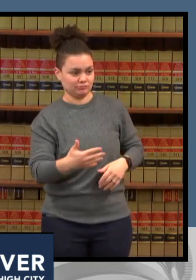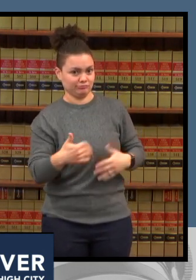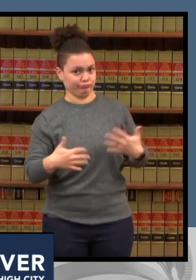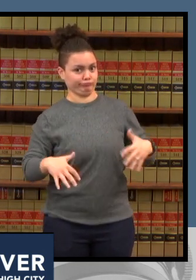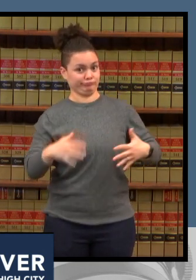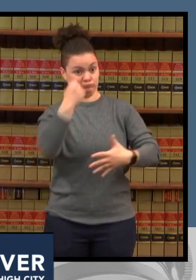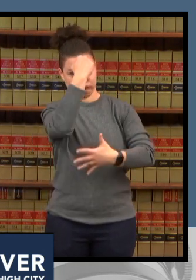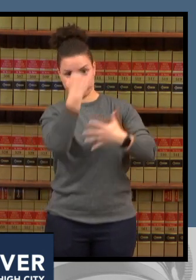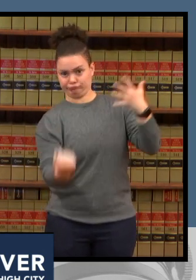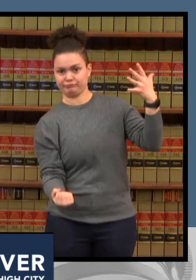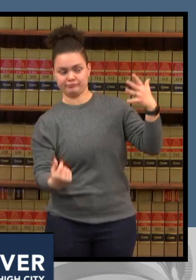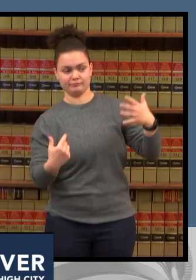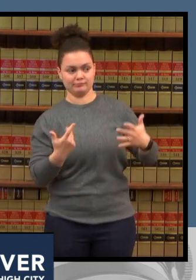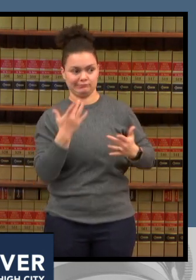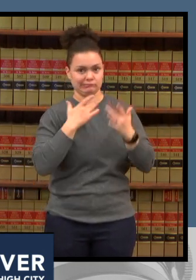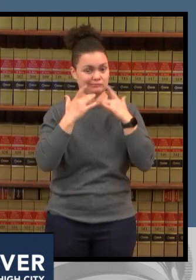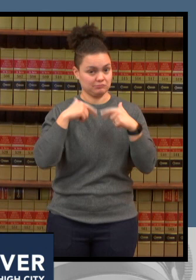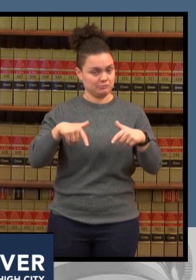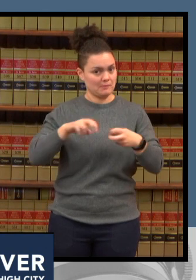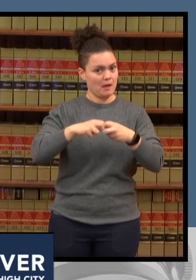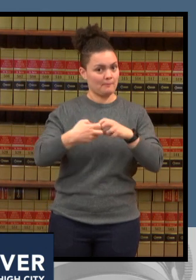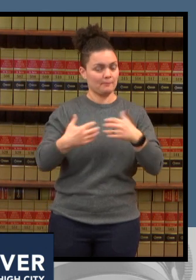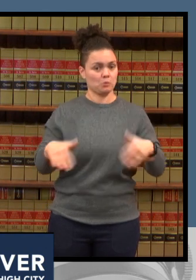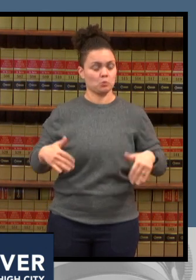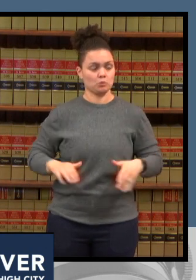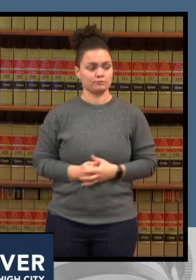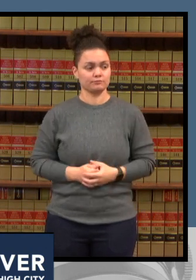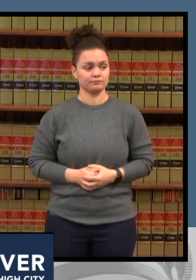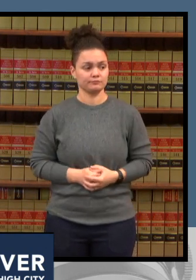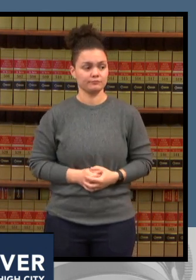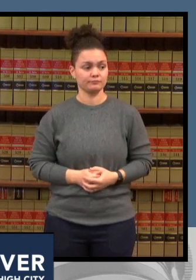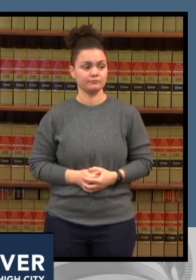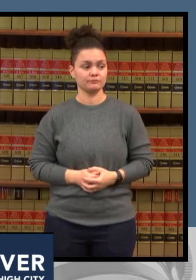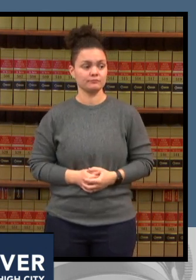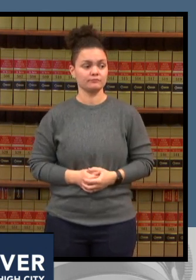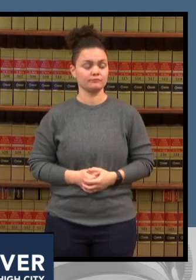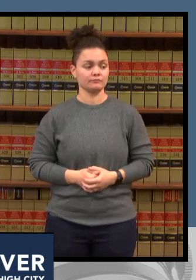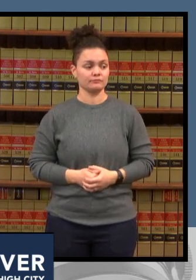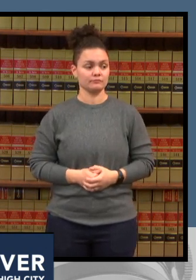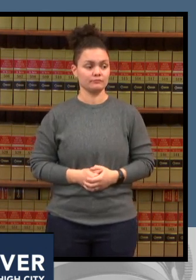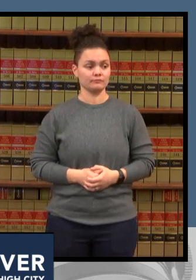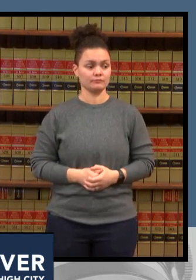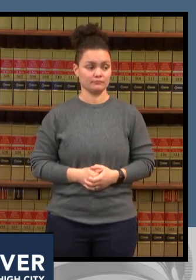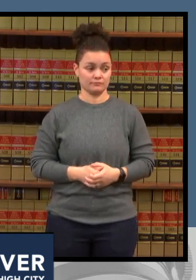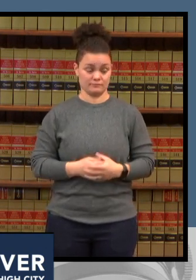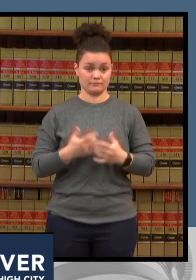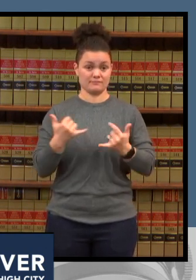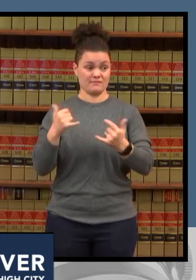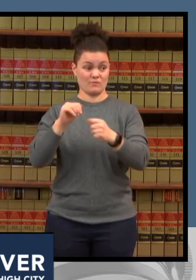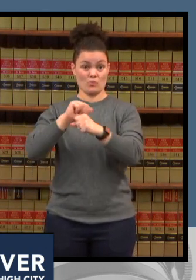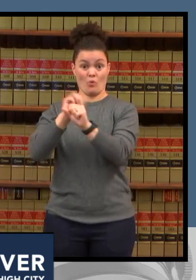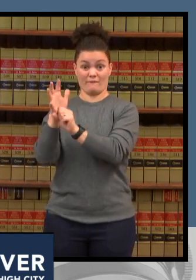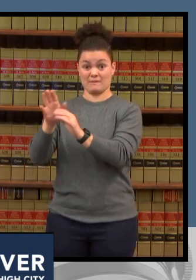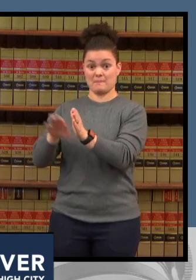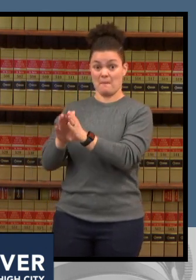look at this covered um surge and the variants out there and the patients that need care that